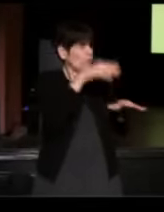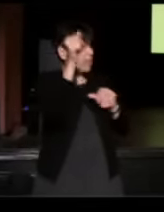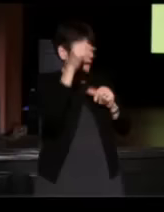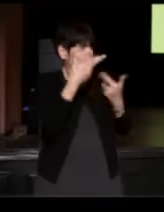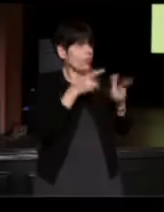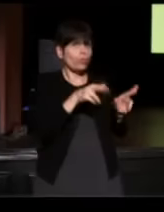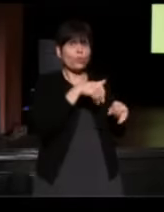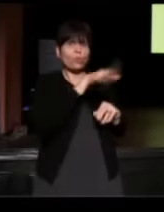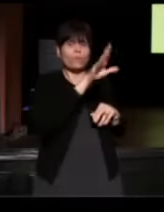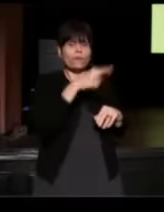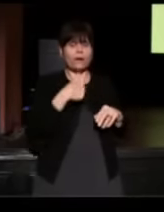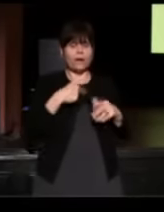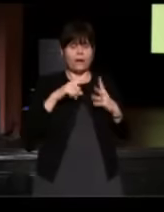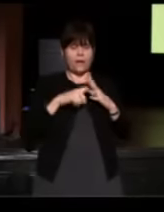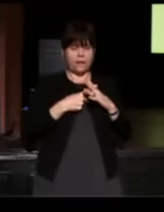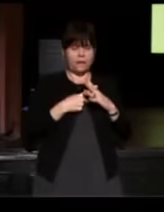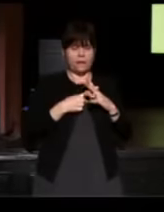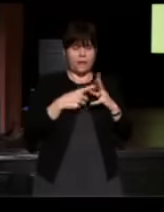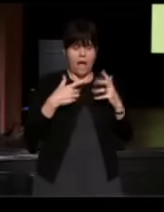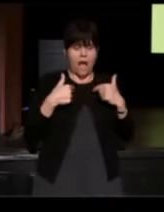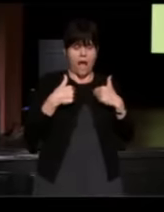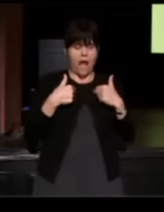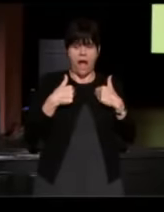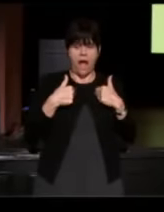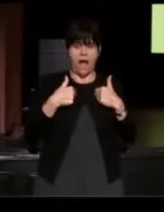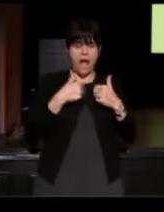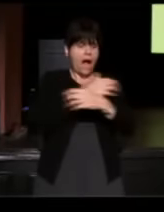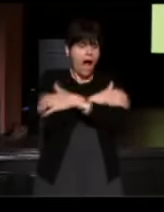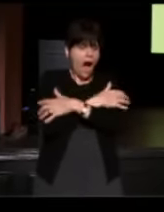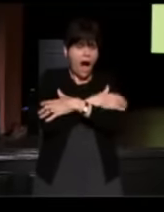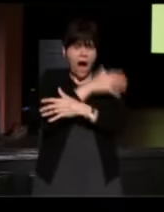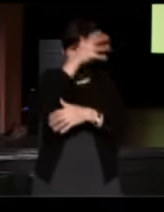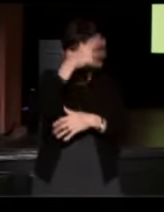I began to say, "I just hugged the man that murdered my son"